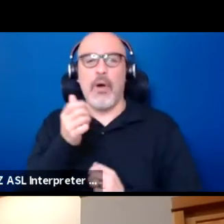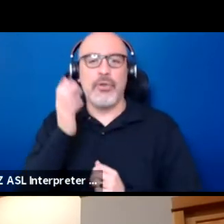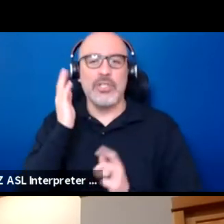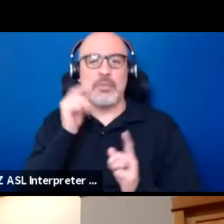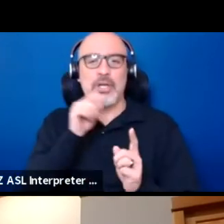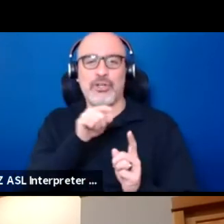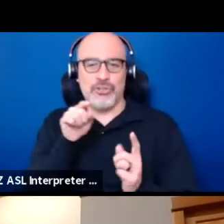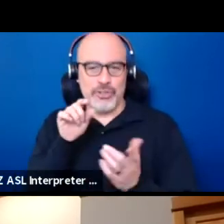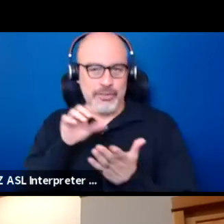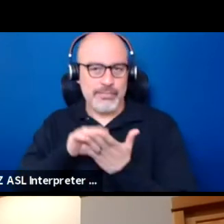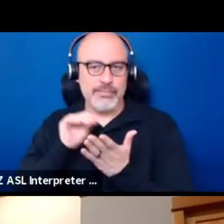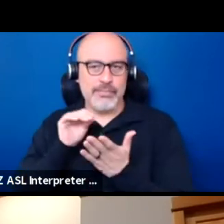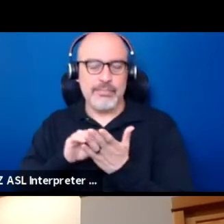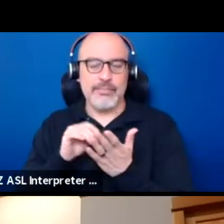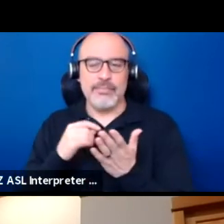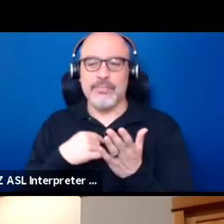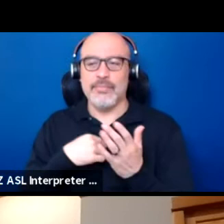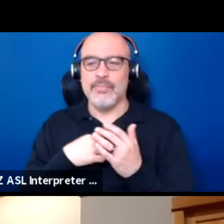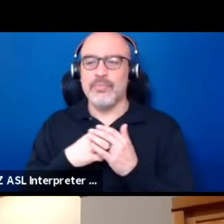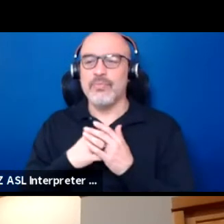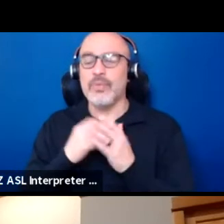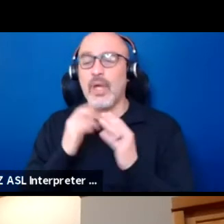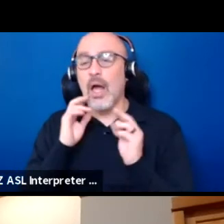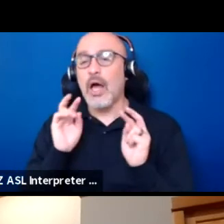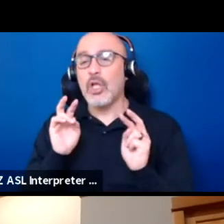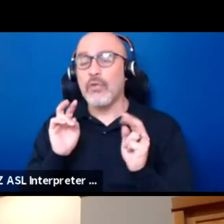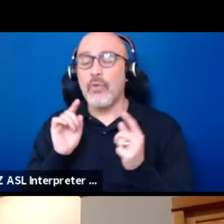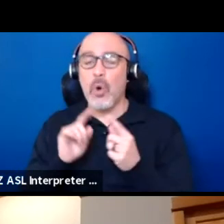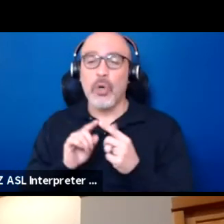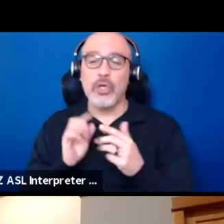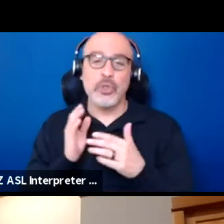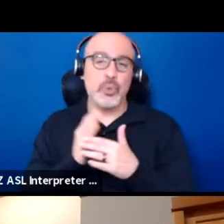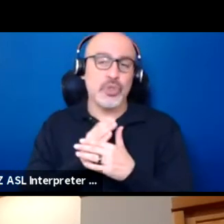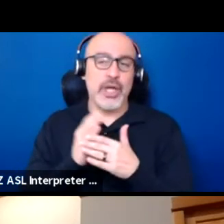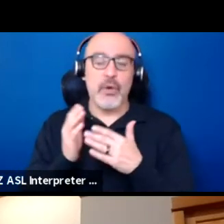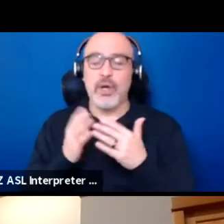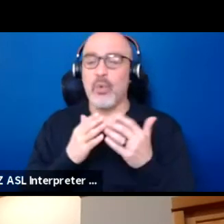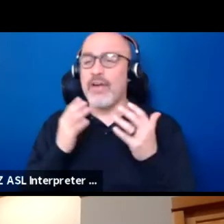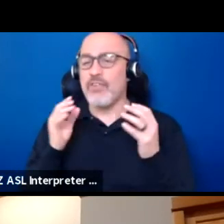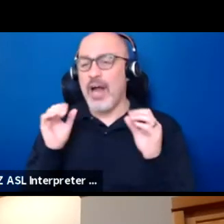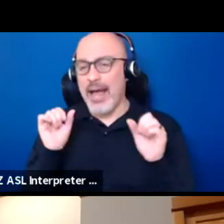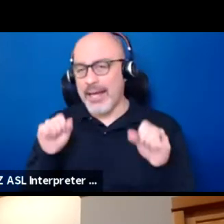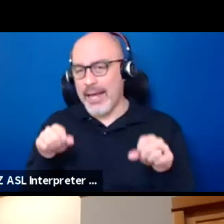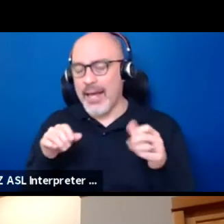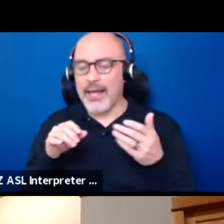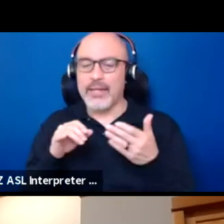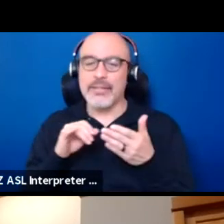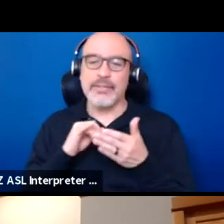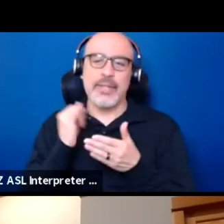and I look forward to sharing whatever I can as an artist and a storyteller and educator. So thank you.